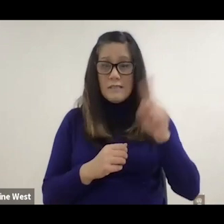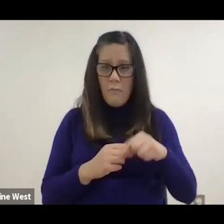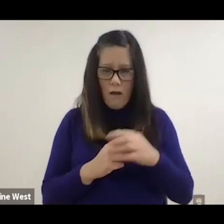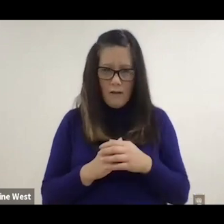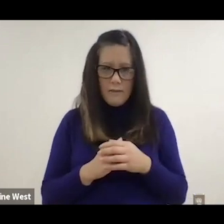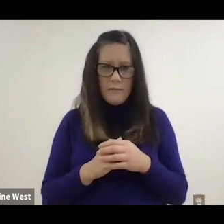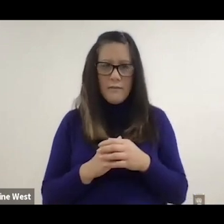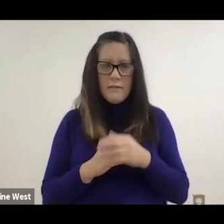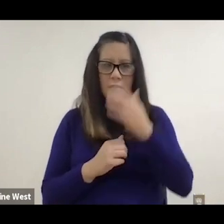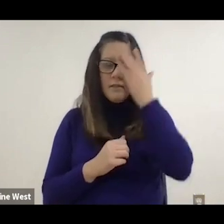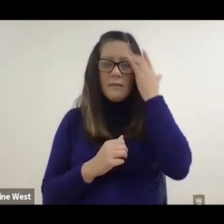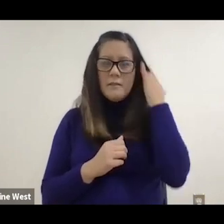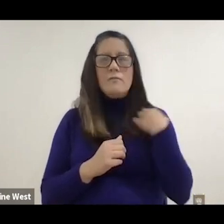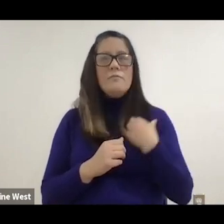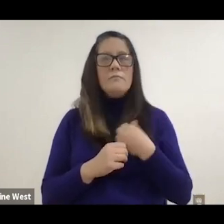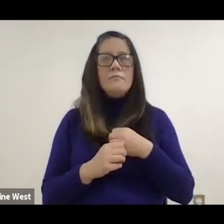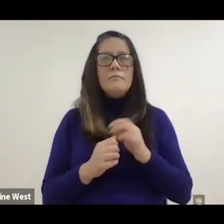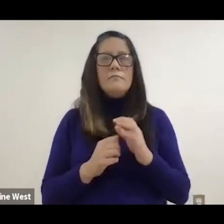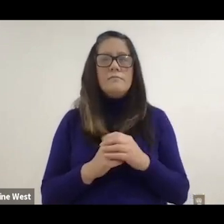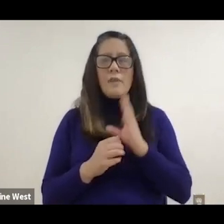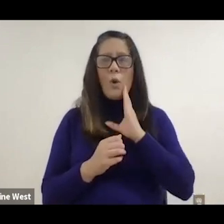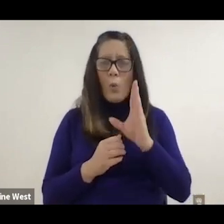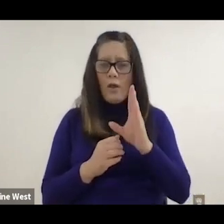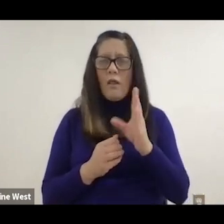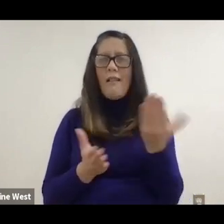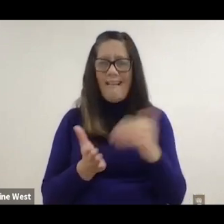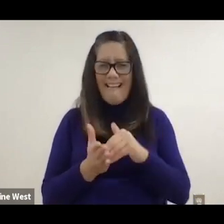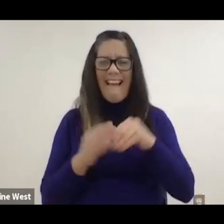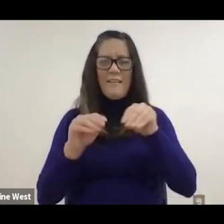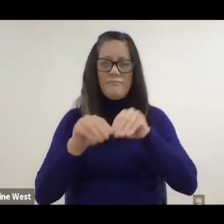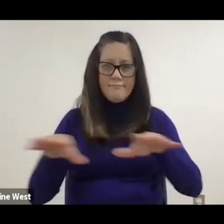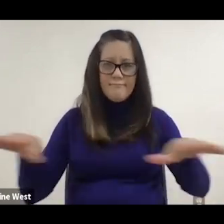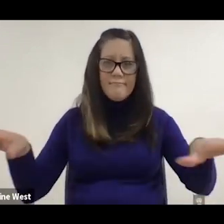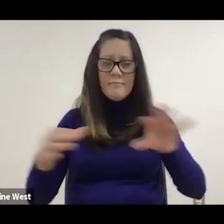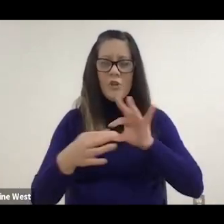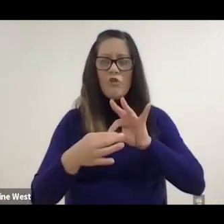this study in the area of accessible transferred successful